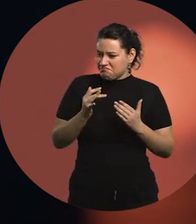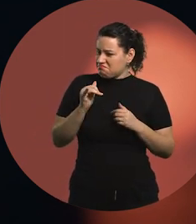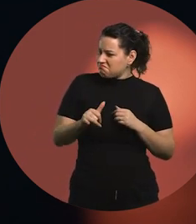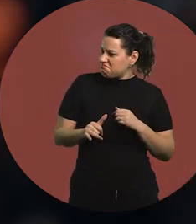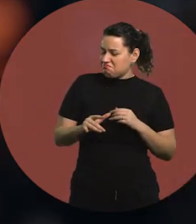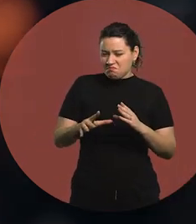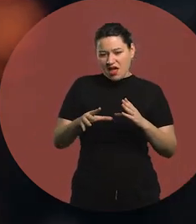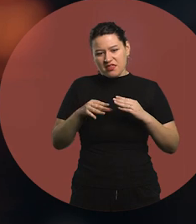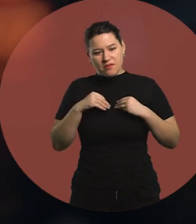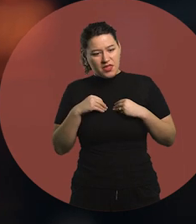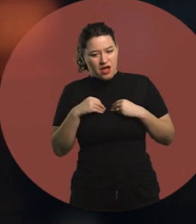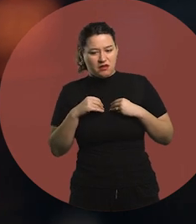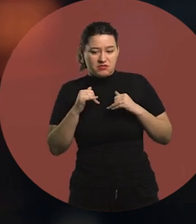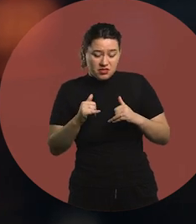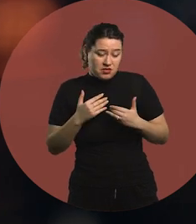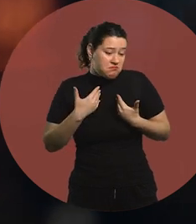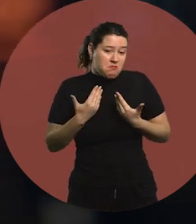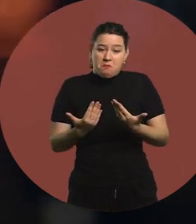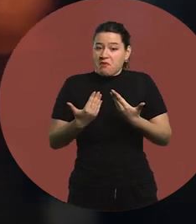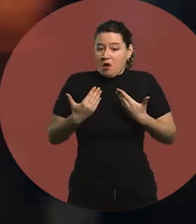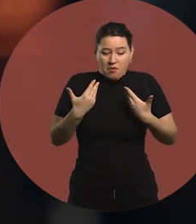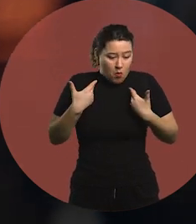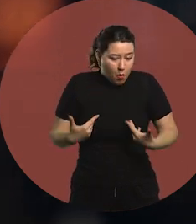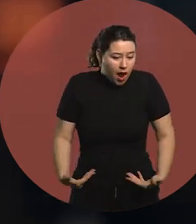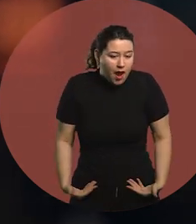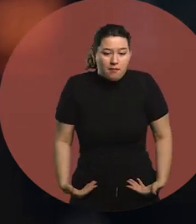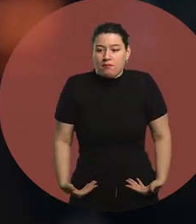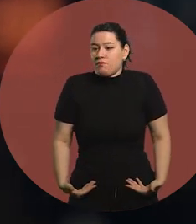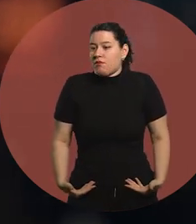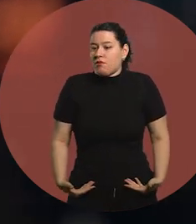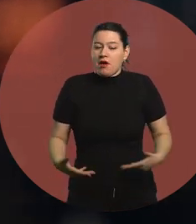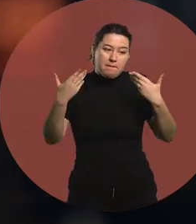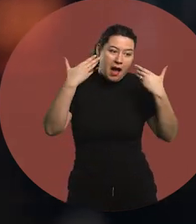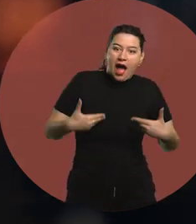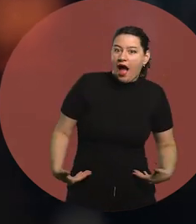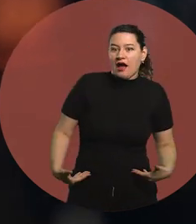Your body is your instrument, there's an image and a voice.